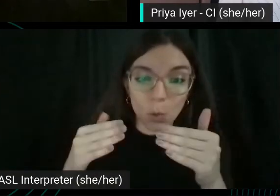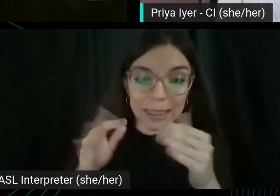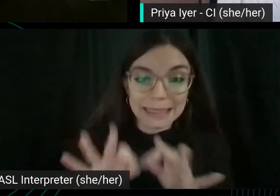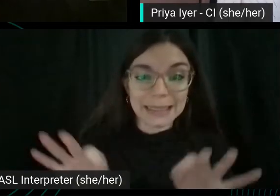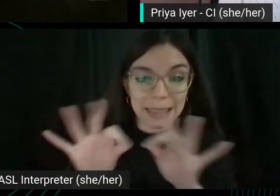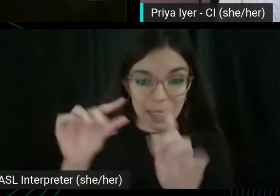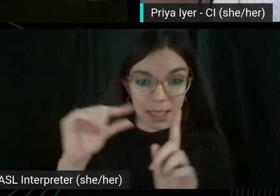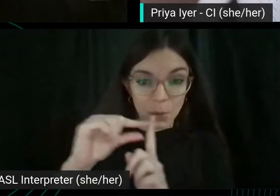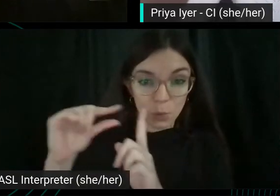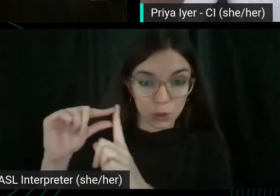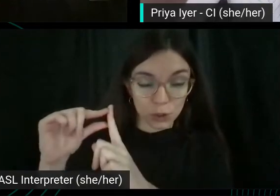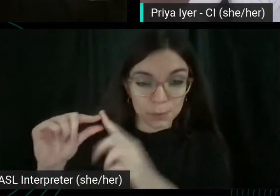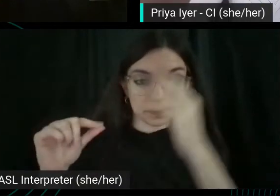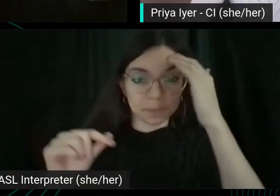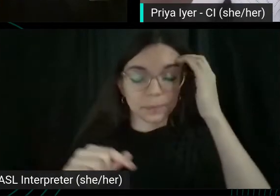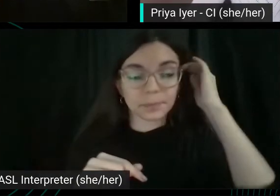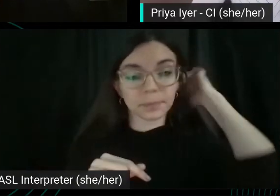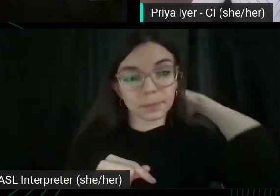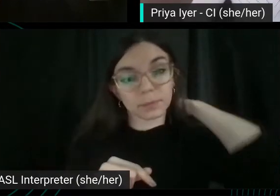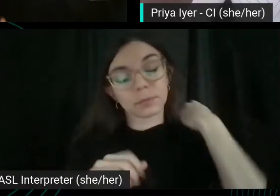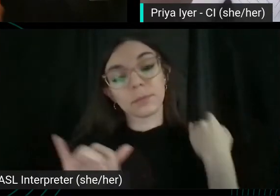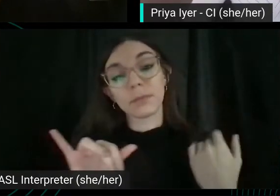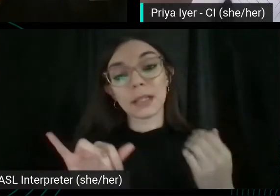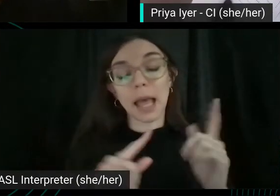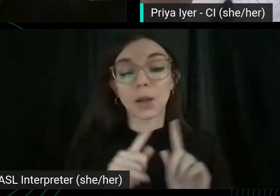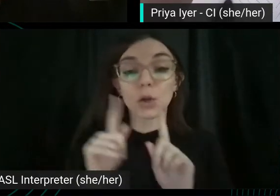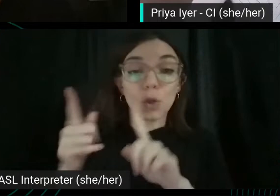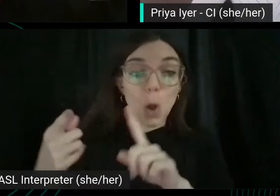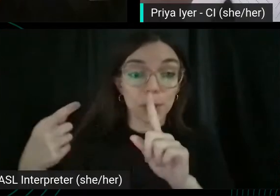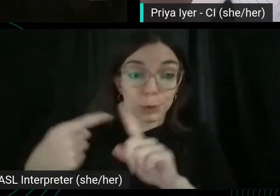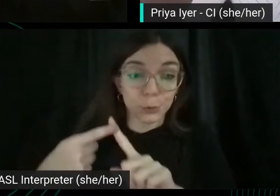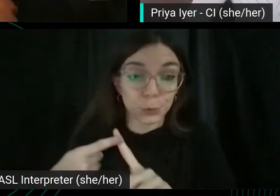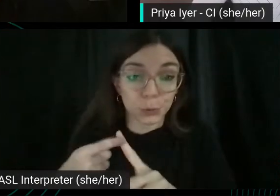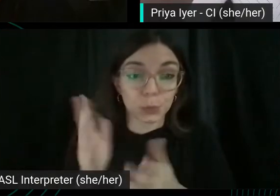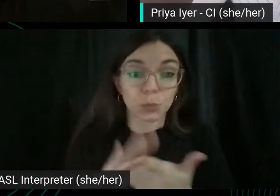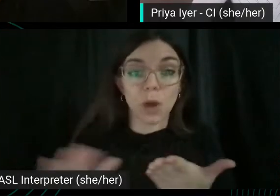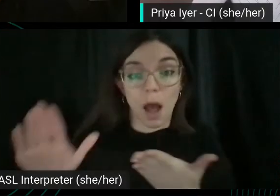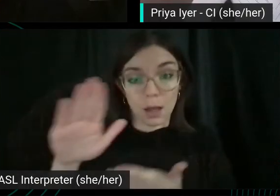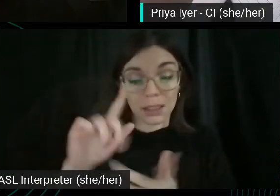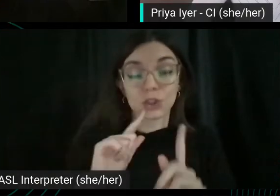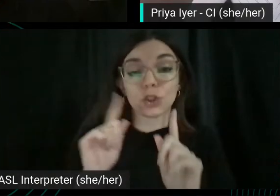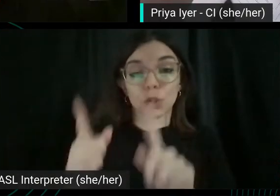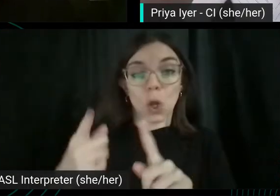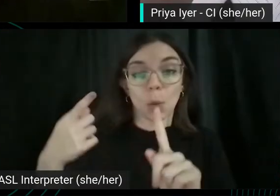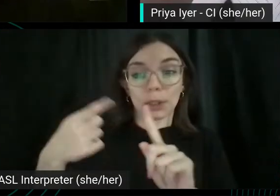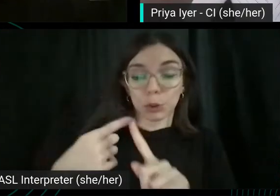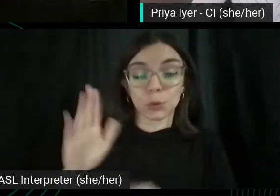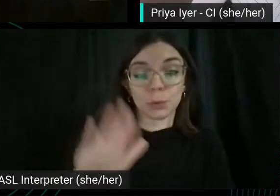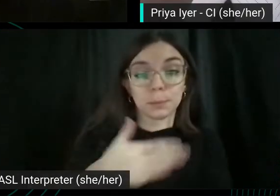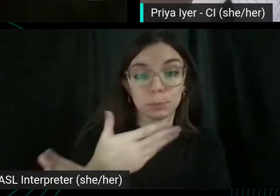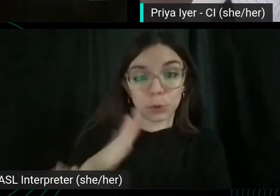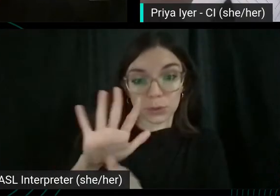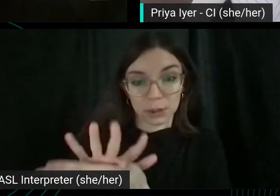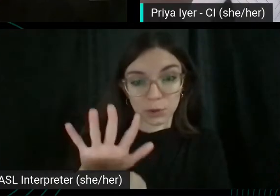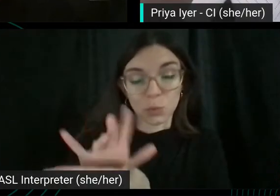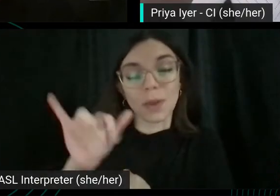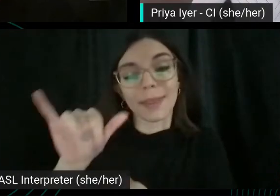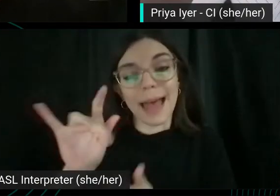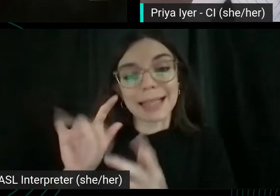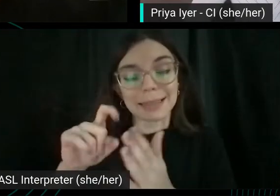like, you know, going to going to college, like going to music school. For example, that's kind of the key word Focus there.